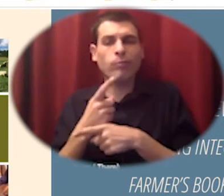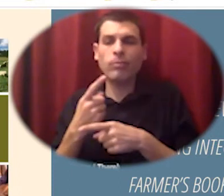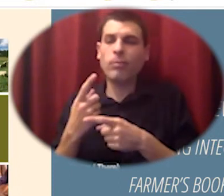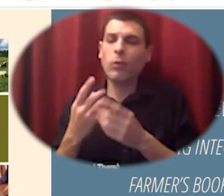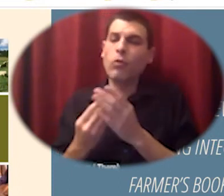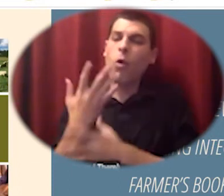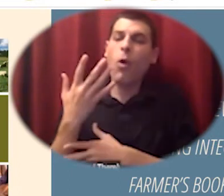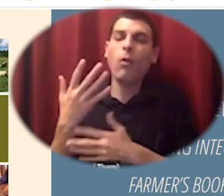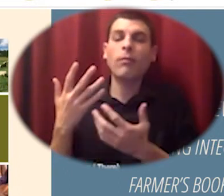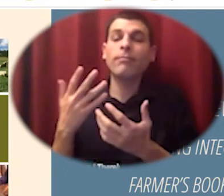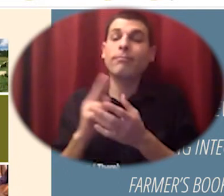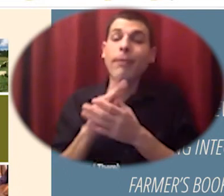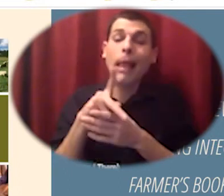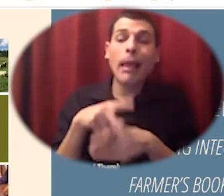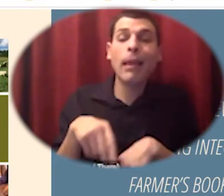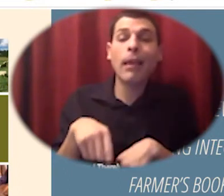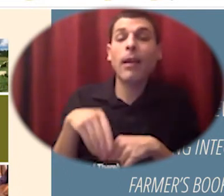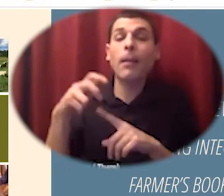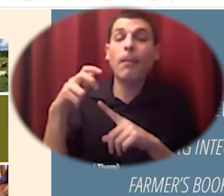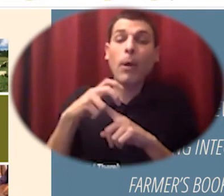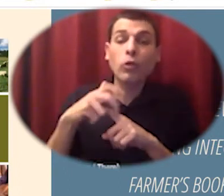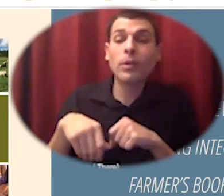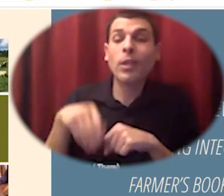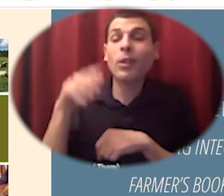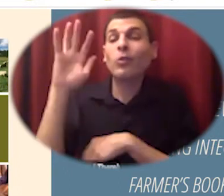fibers tree crops and also some of the